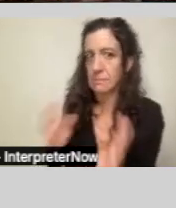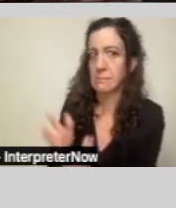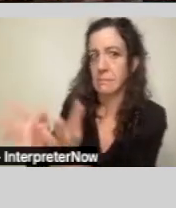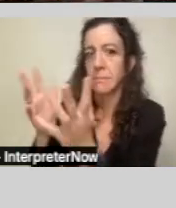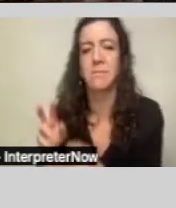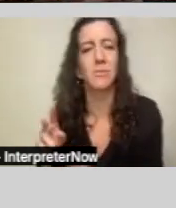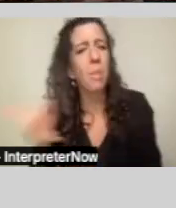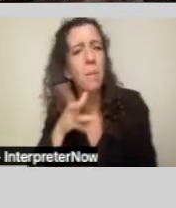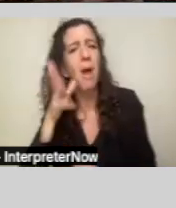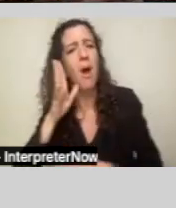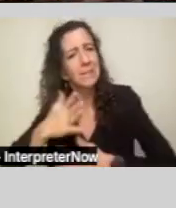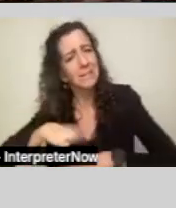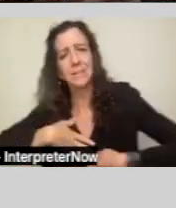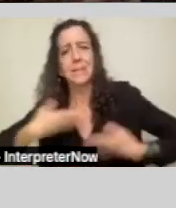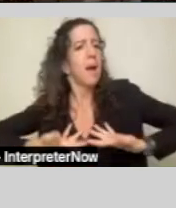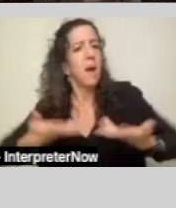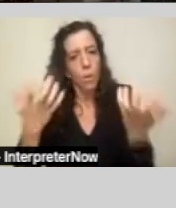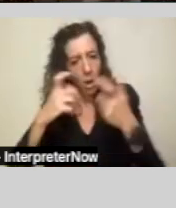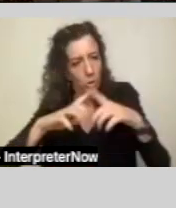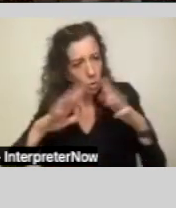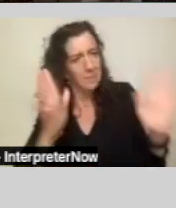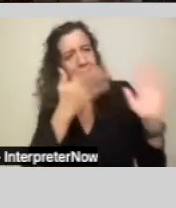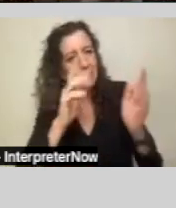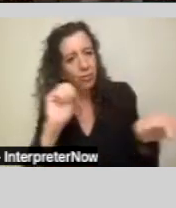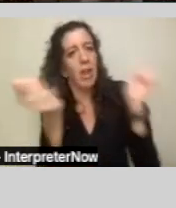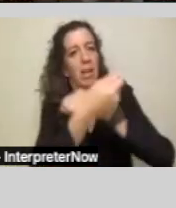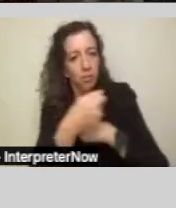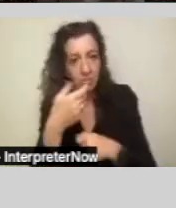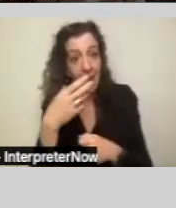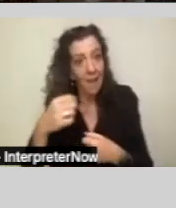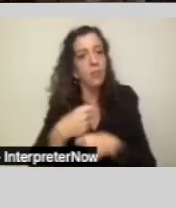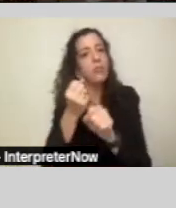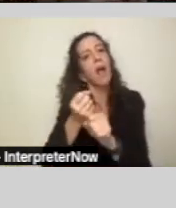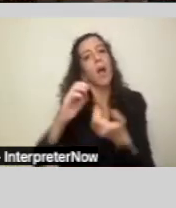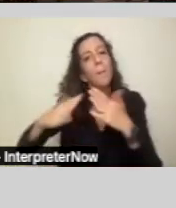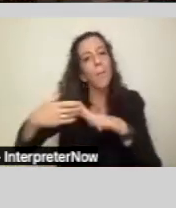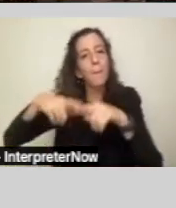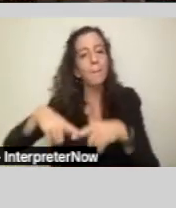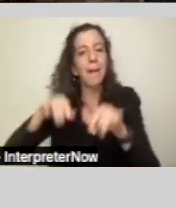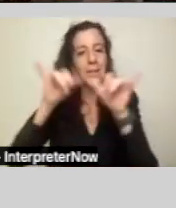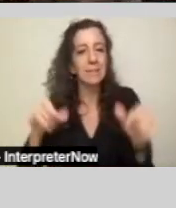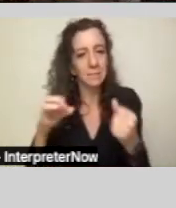They lobbied for the community-based system of supports, because there had to be a better way.